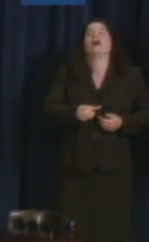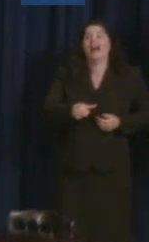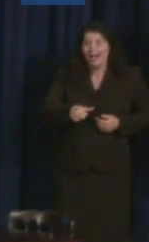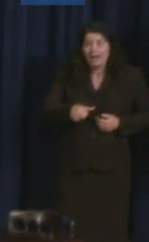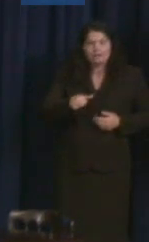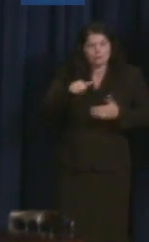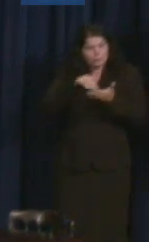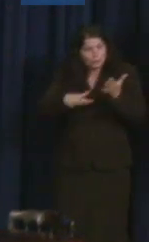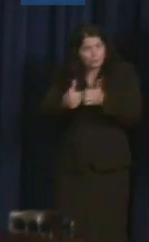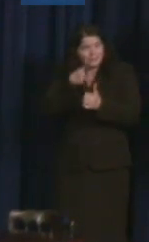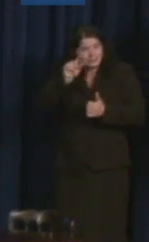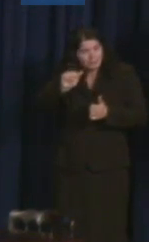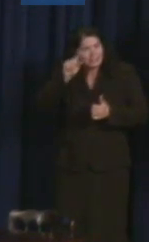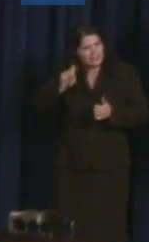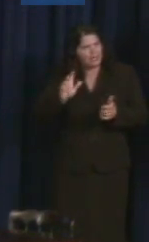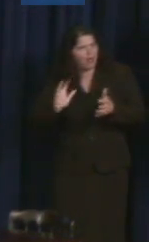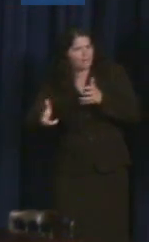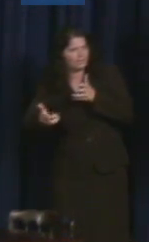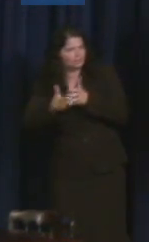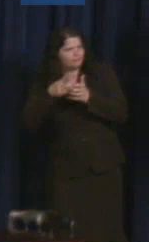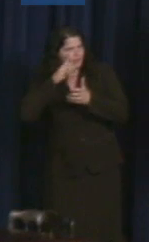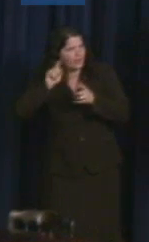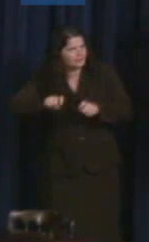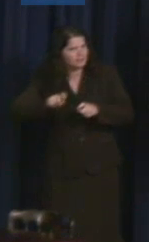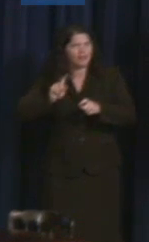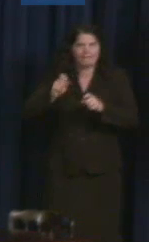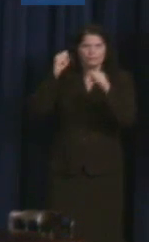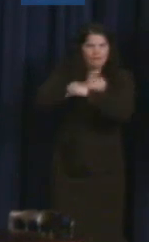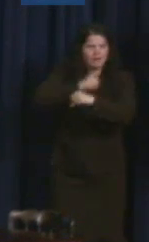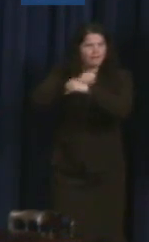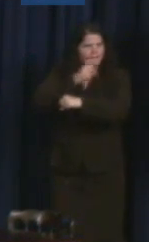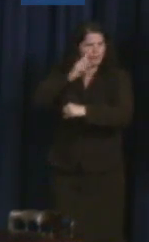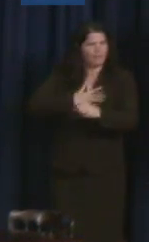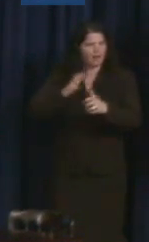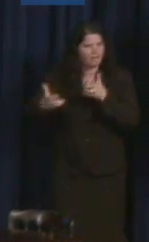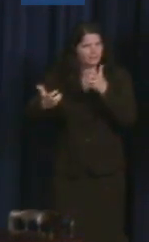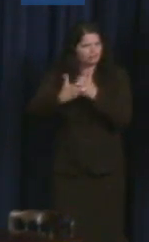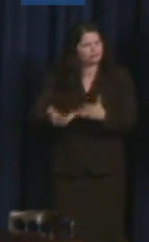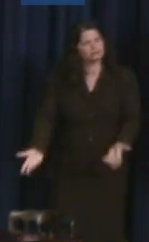students feel defeated before they even take their test. The same is true for entrance exams for